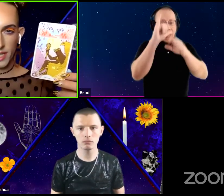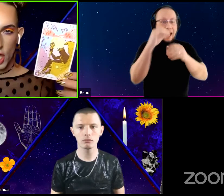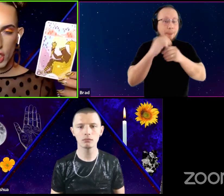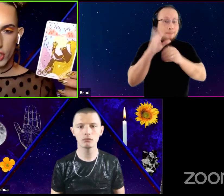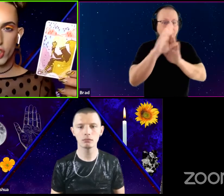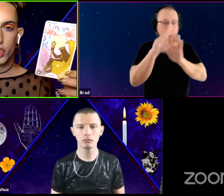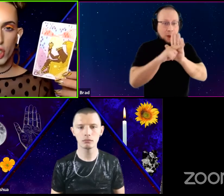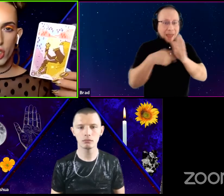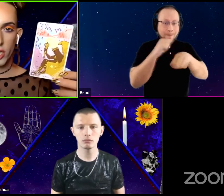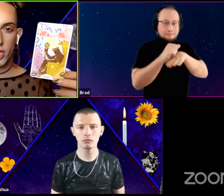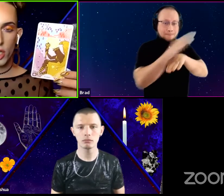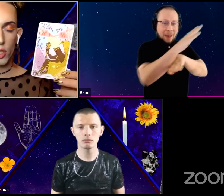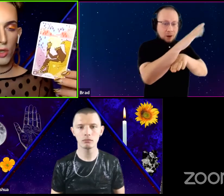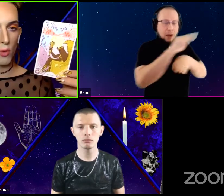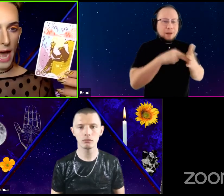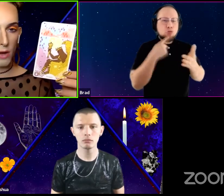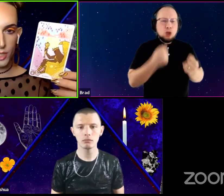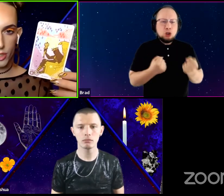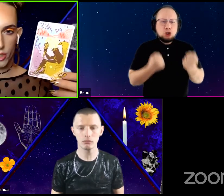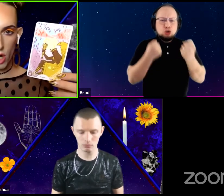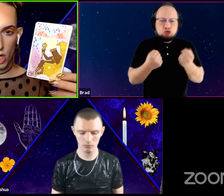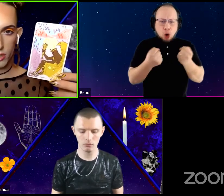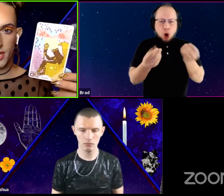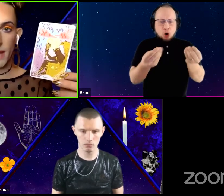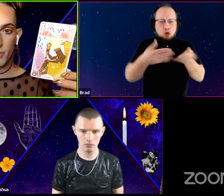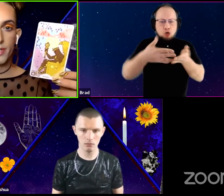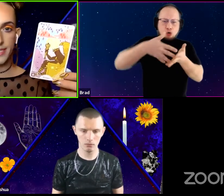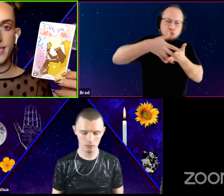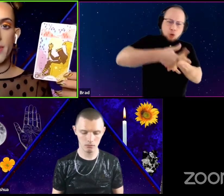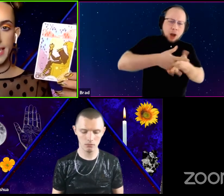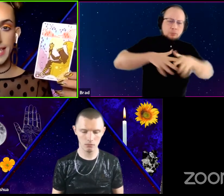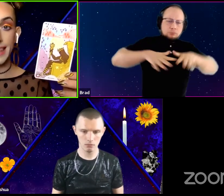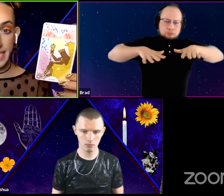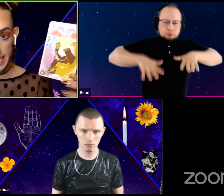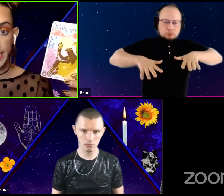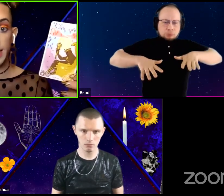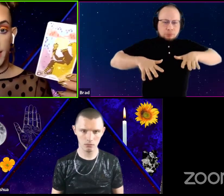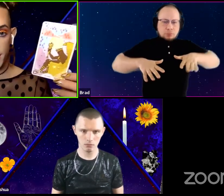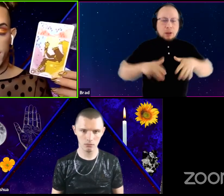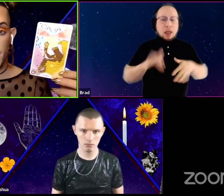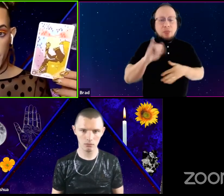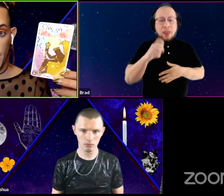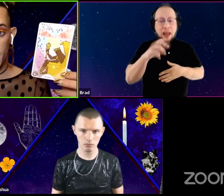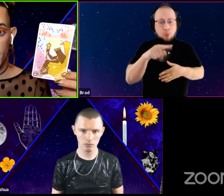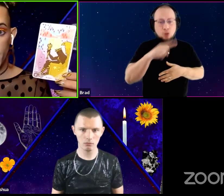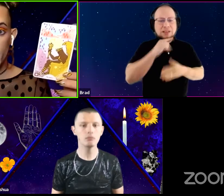like sturdy, grounded card, the Emporer is definitely leading something.